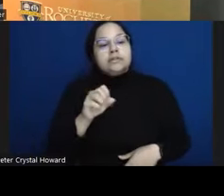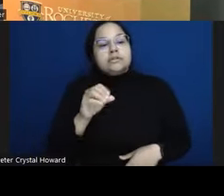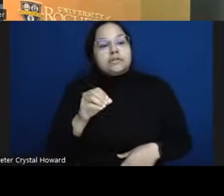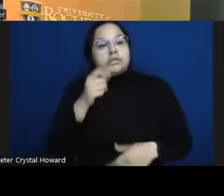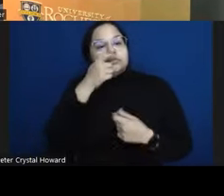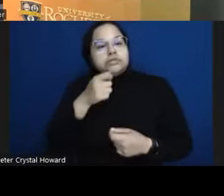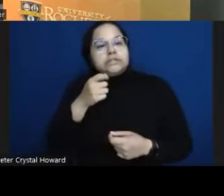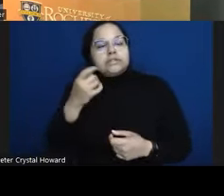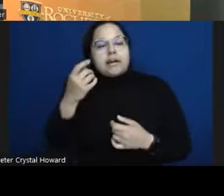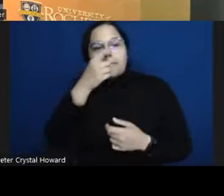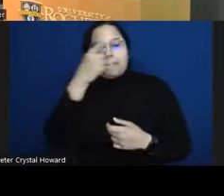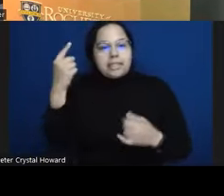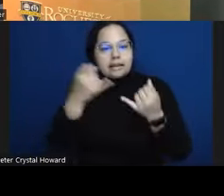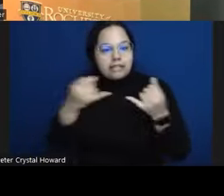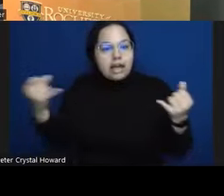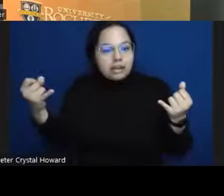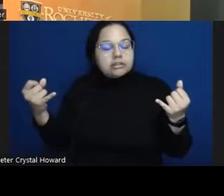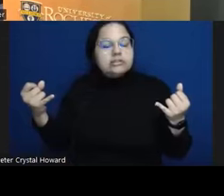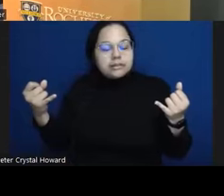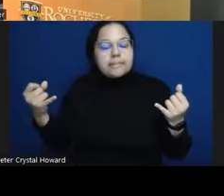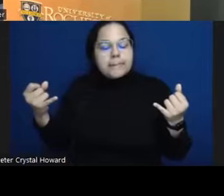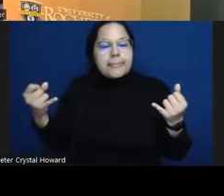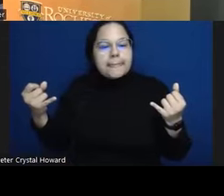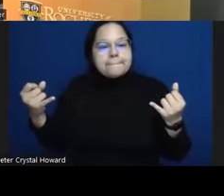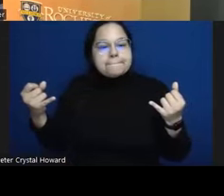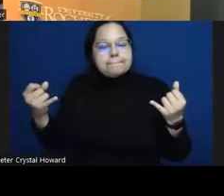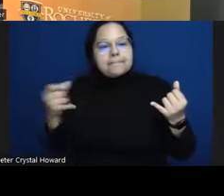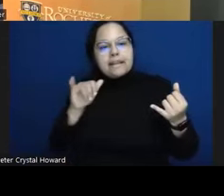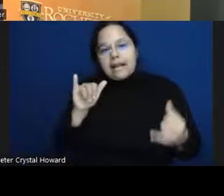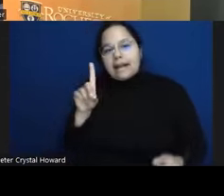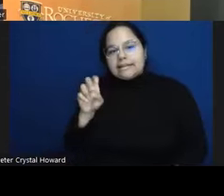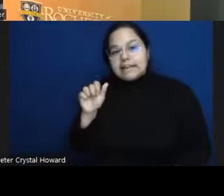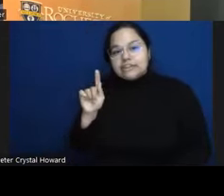which is ideation is that although everybody to be in the study had to report either passive or